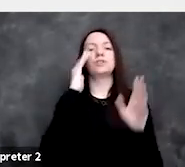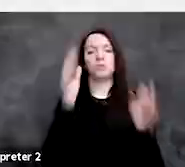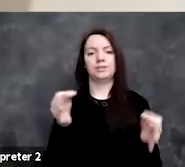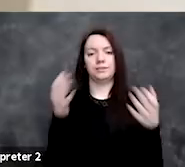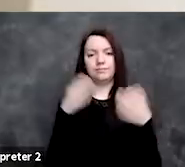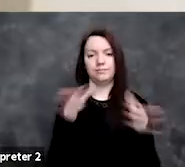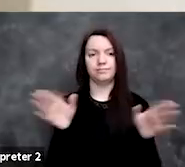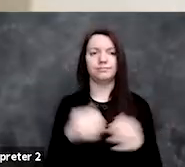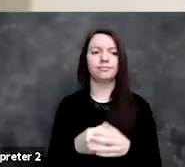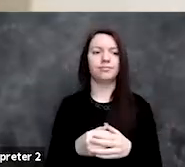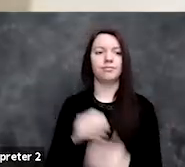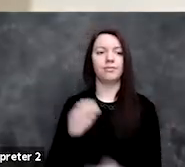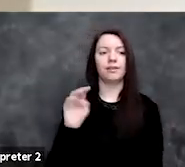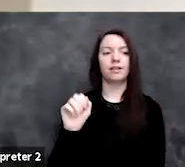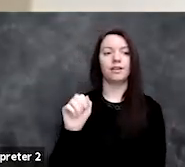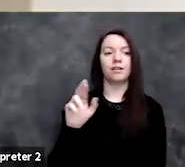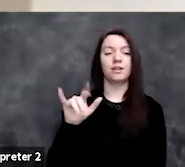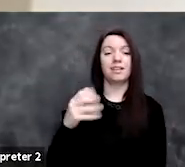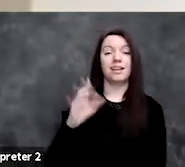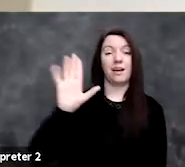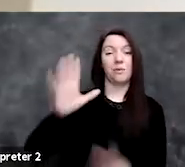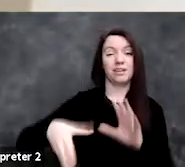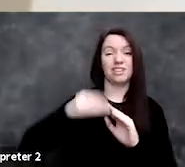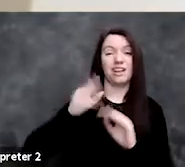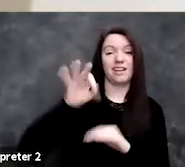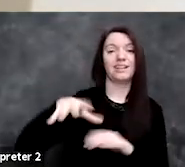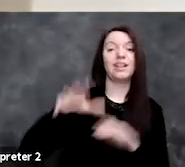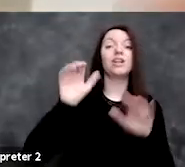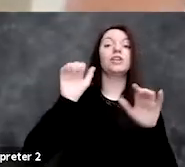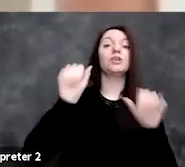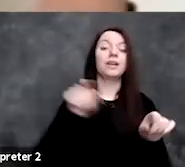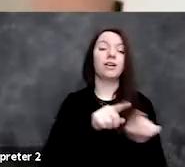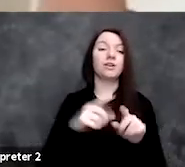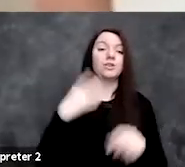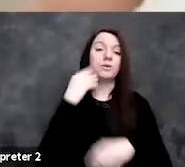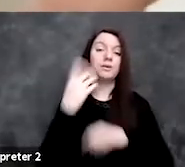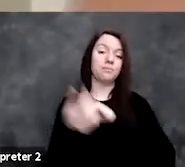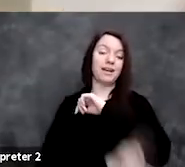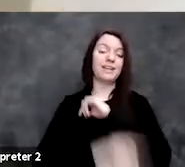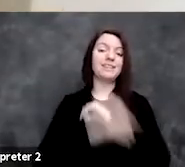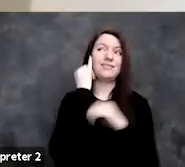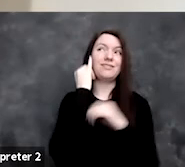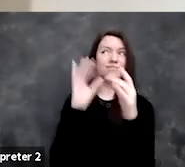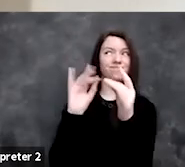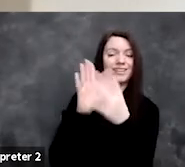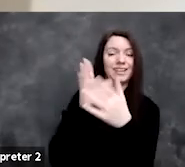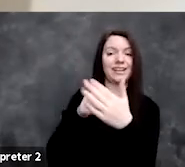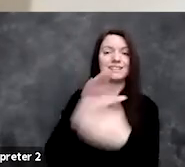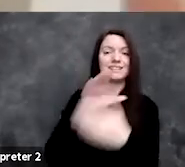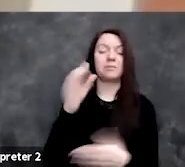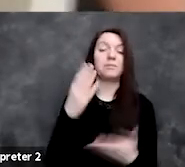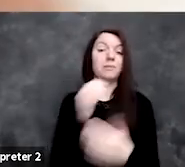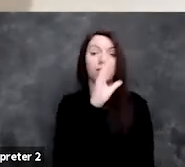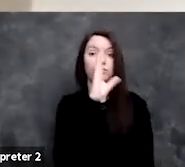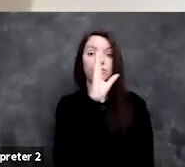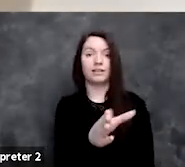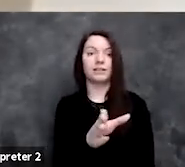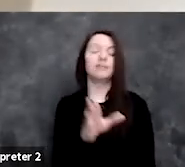I wanted to quickly say, you can also be penalized if you speak out against a company, not even directly, like Timnit Gebru,